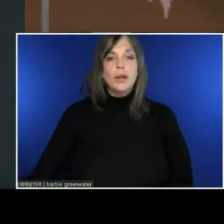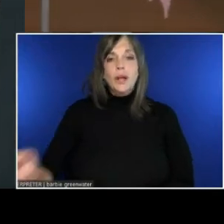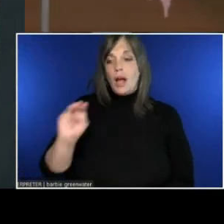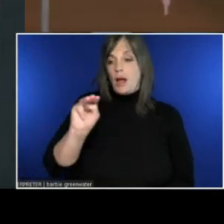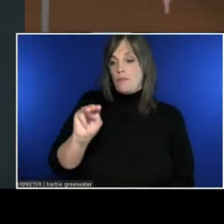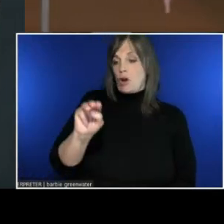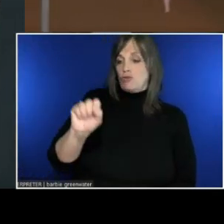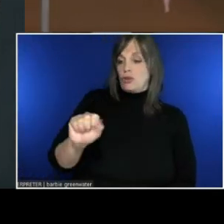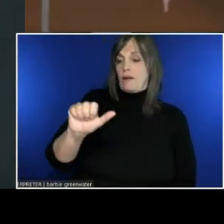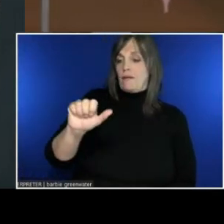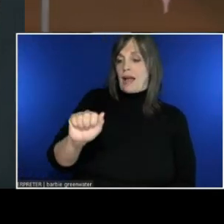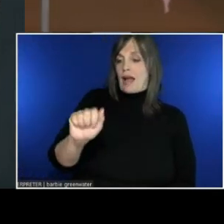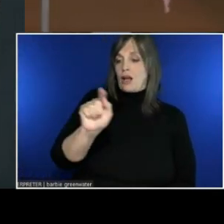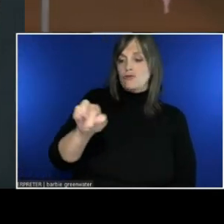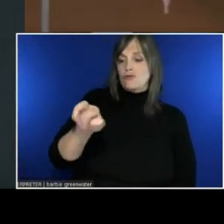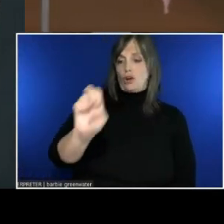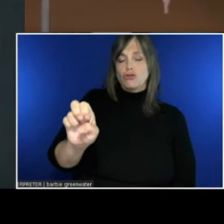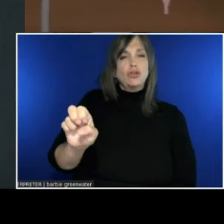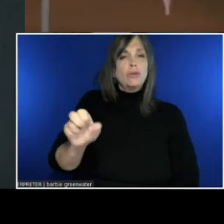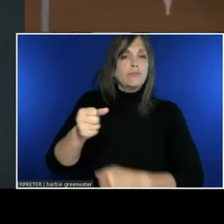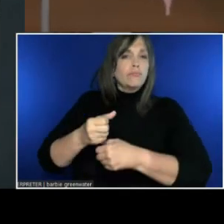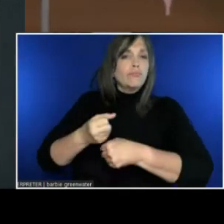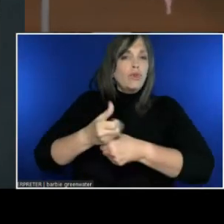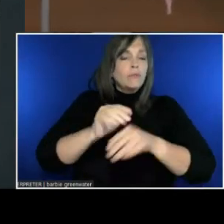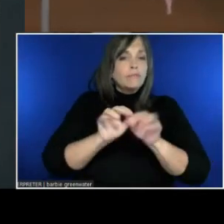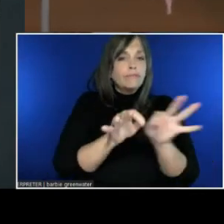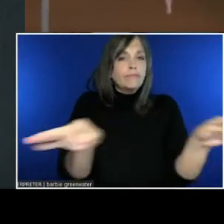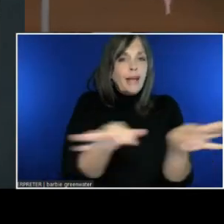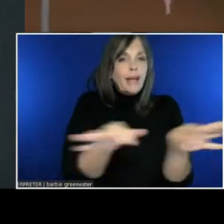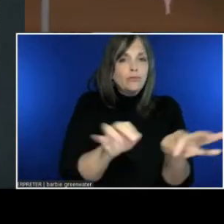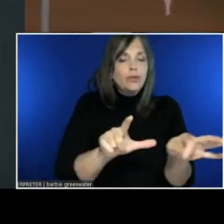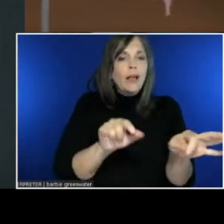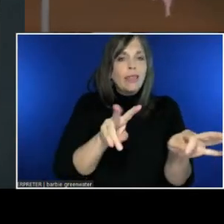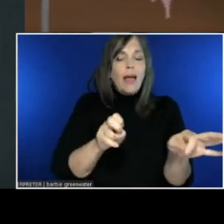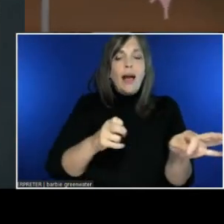My speech is being sent to Azure and being sent back to all of you as text.